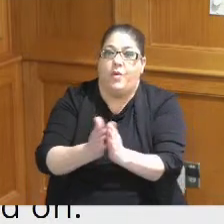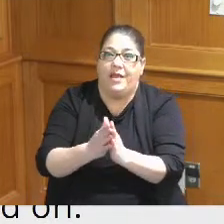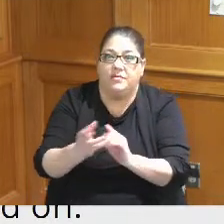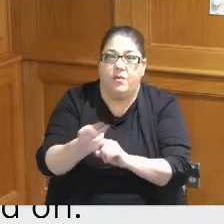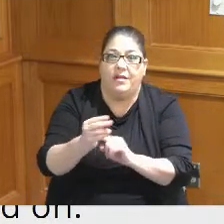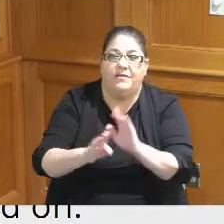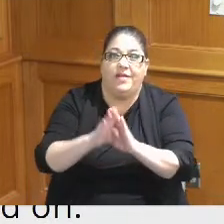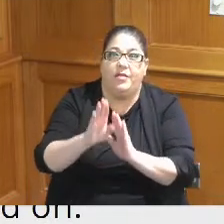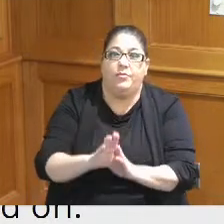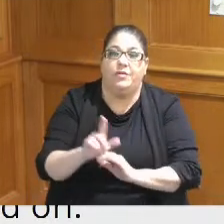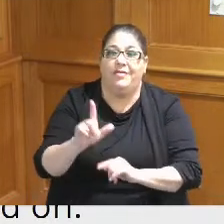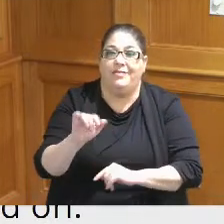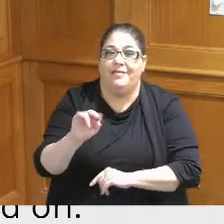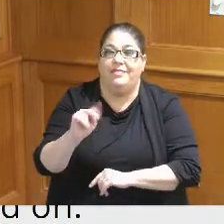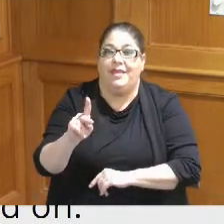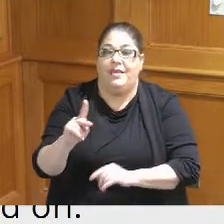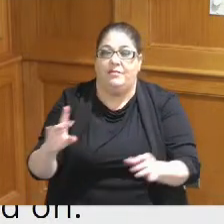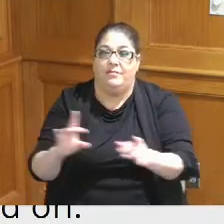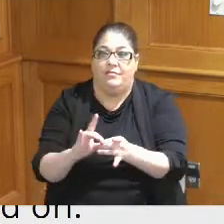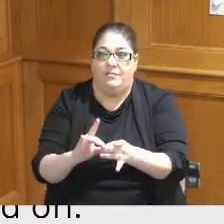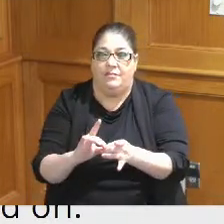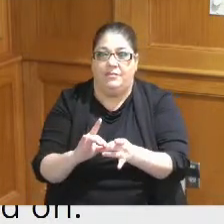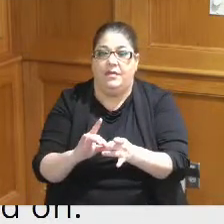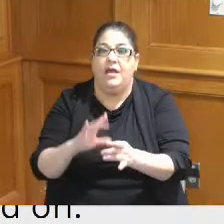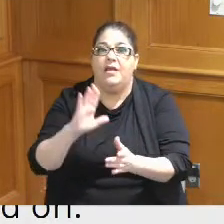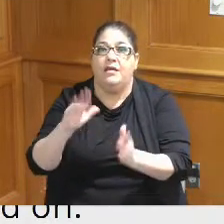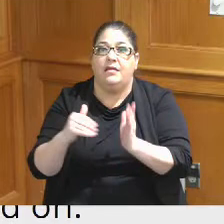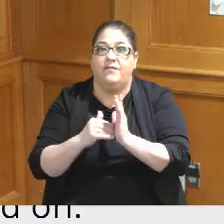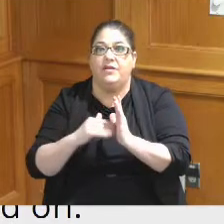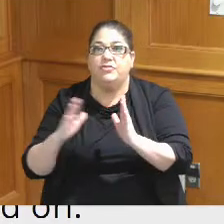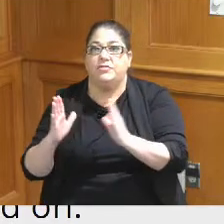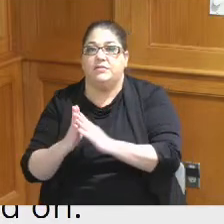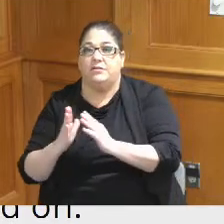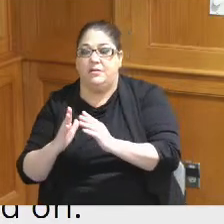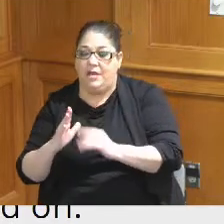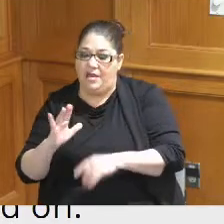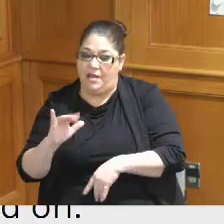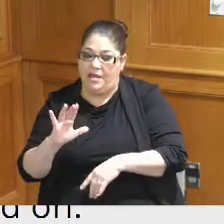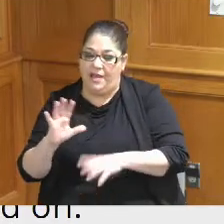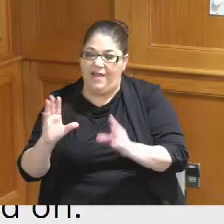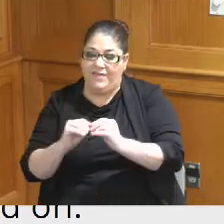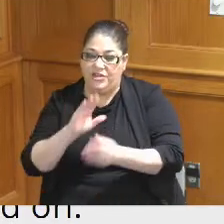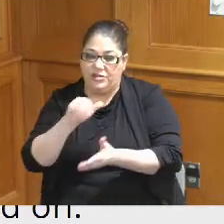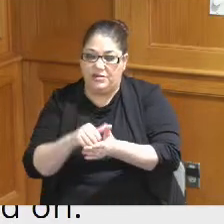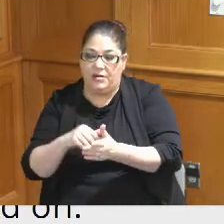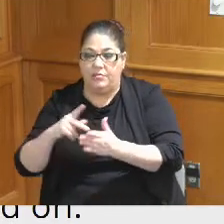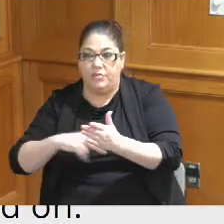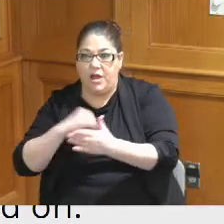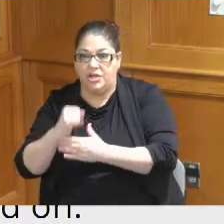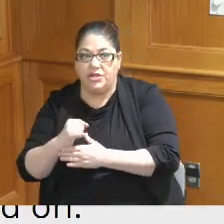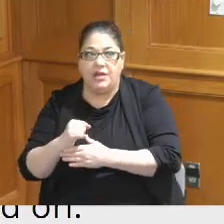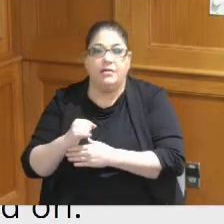the linkage between the convention center project and the hotel project I will say that every each